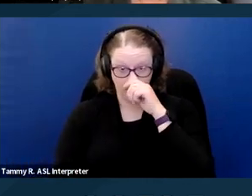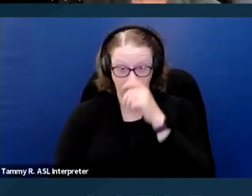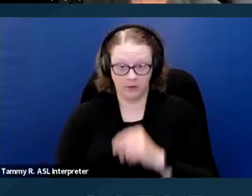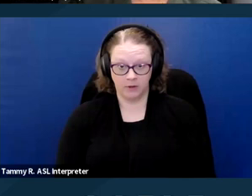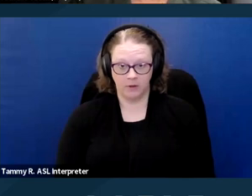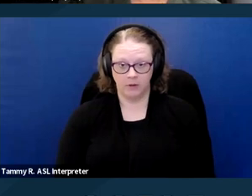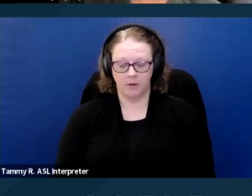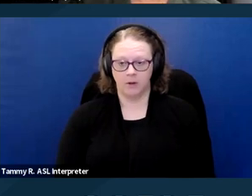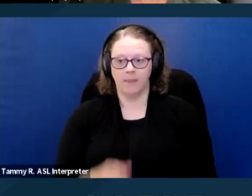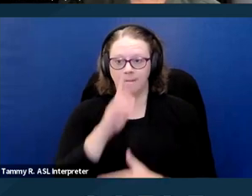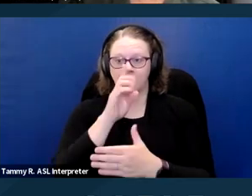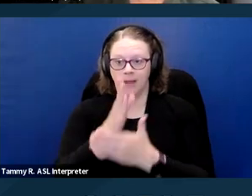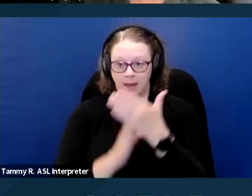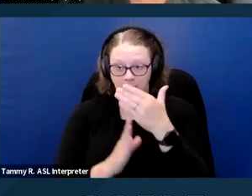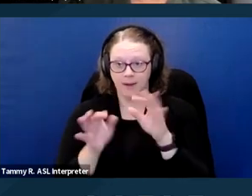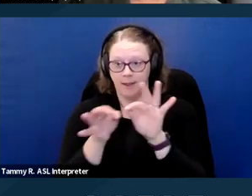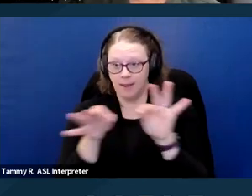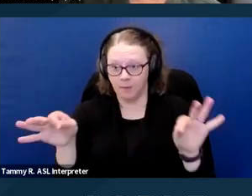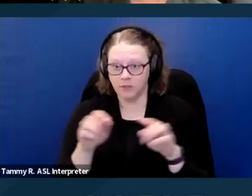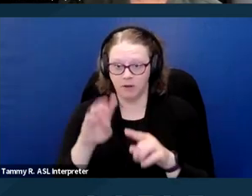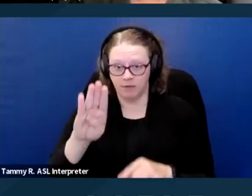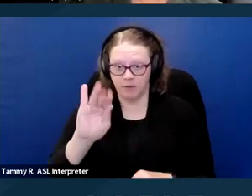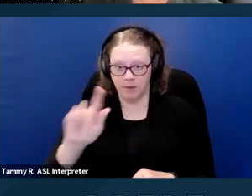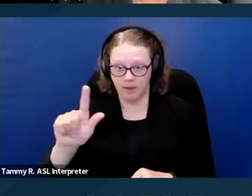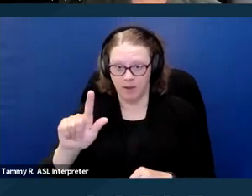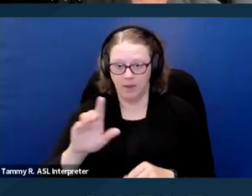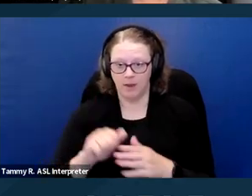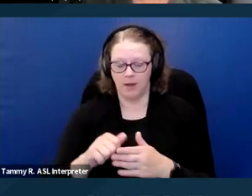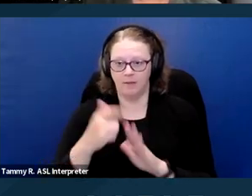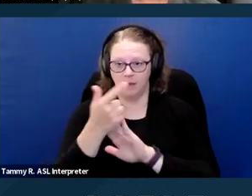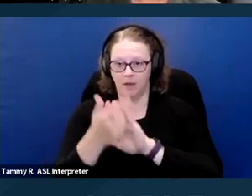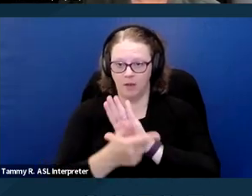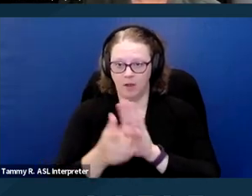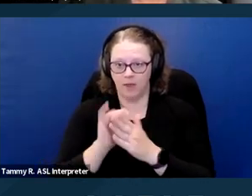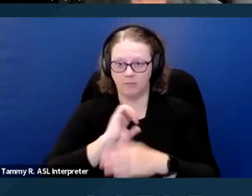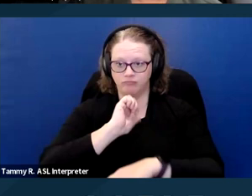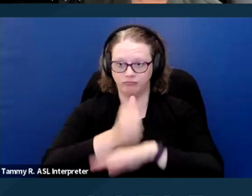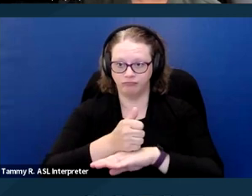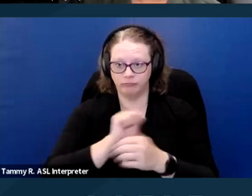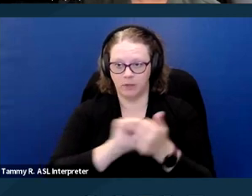The plain language of the bill and the statute where it was enacted, it is limited